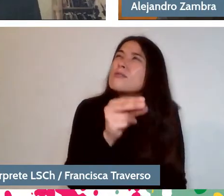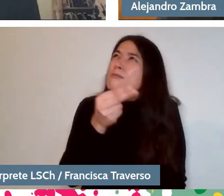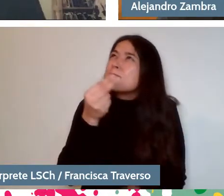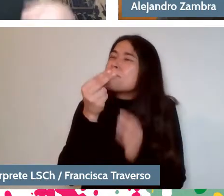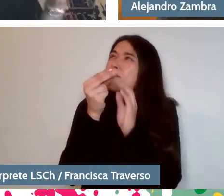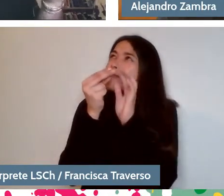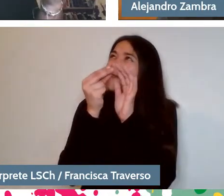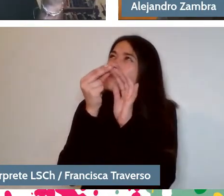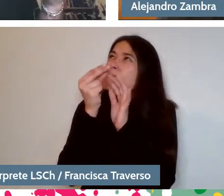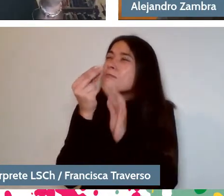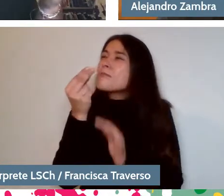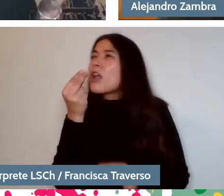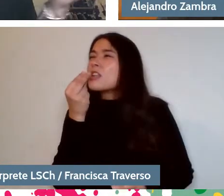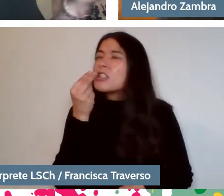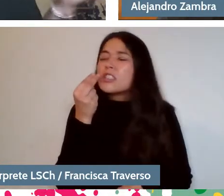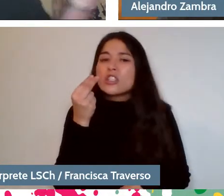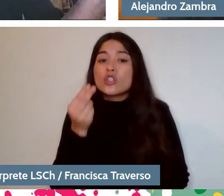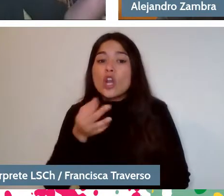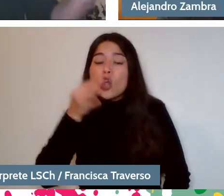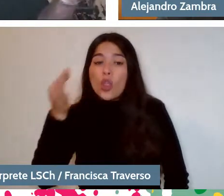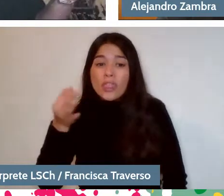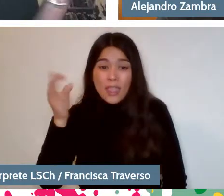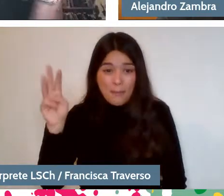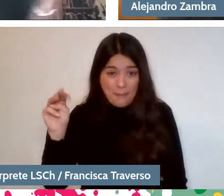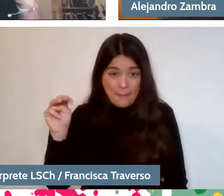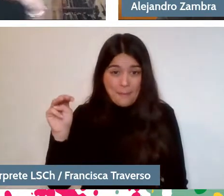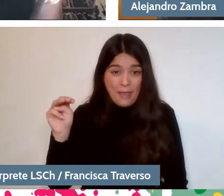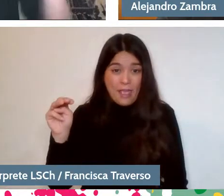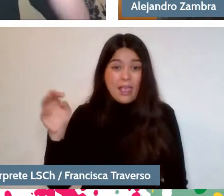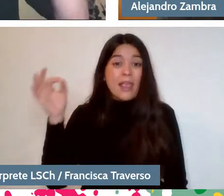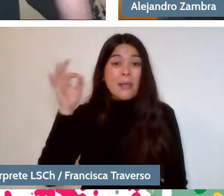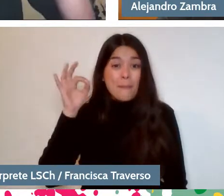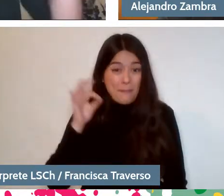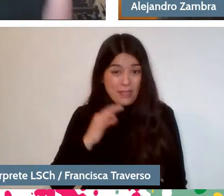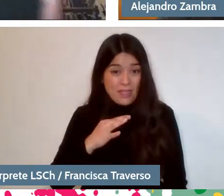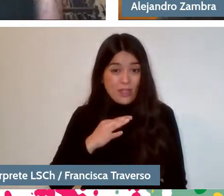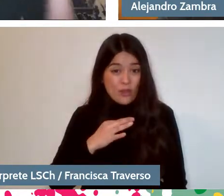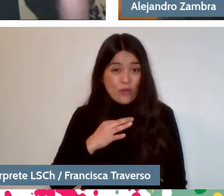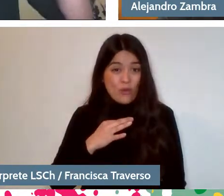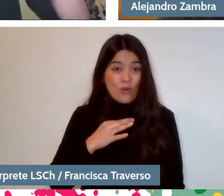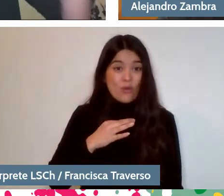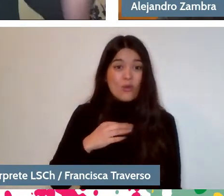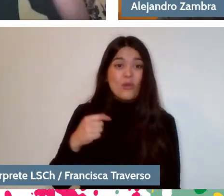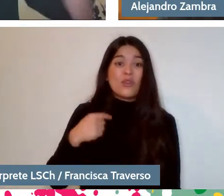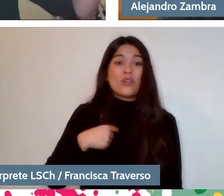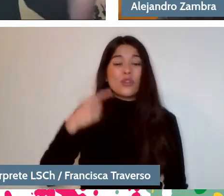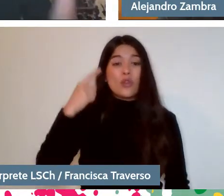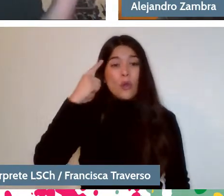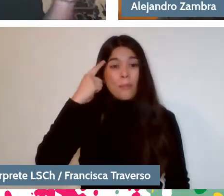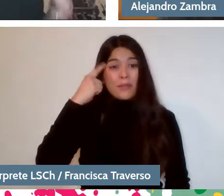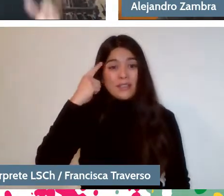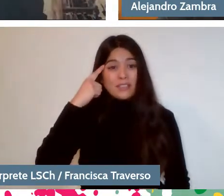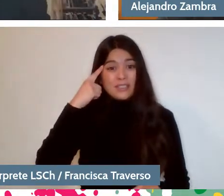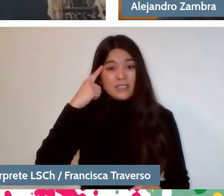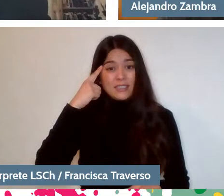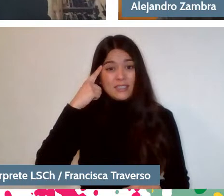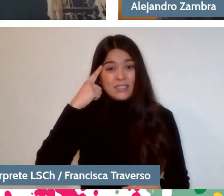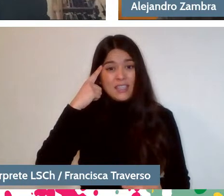and I told my mother and she told me it was my grandfather. I thought that, perhaps, at some point I had absorbed it from another source, but no.